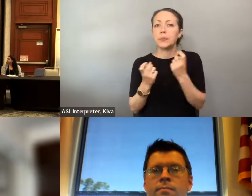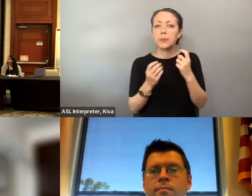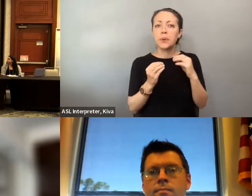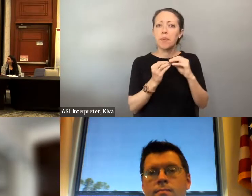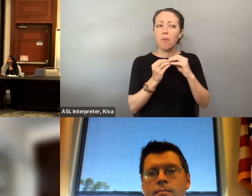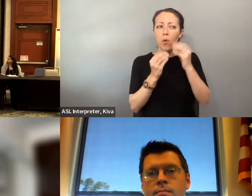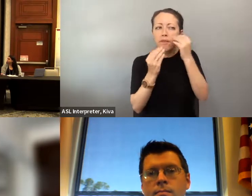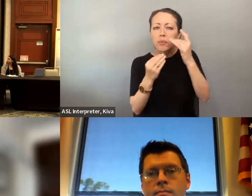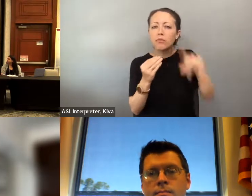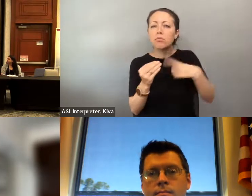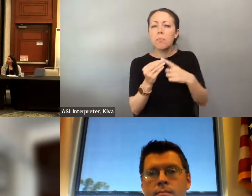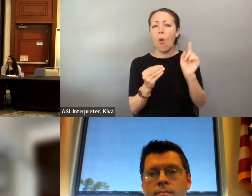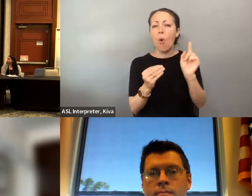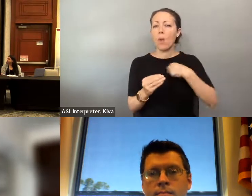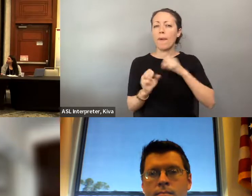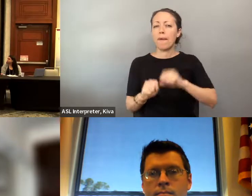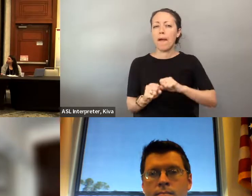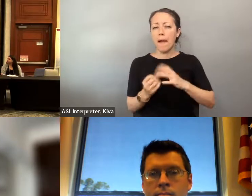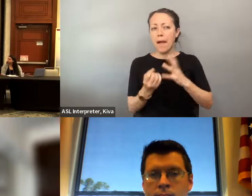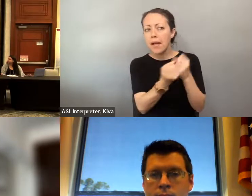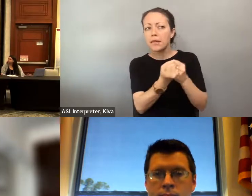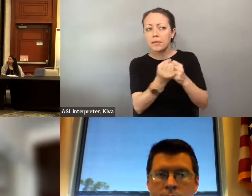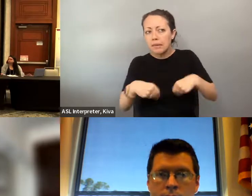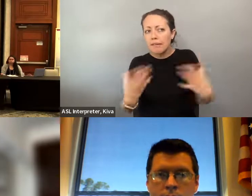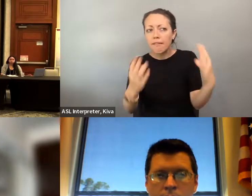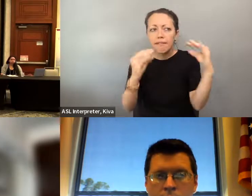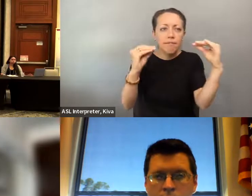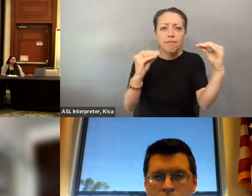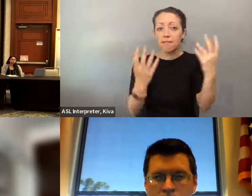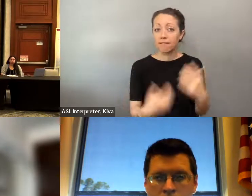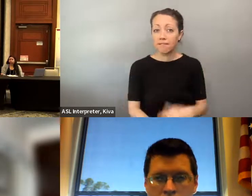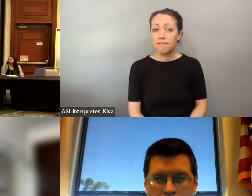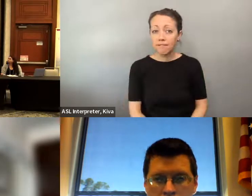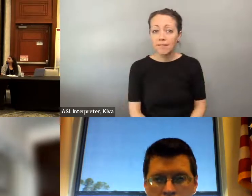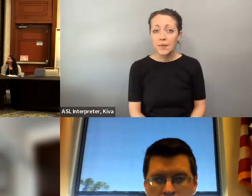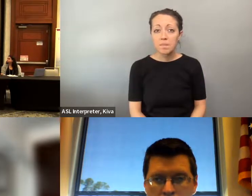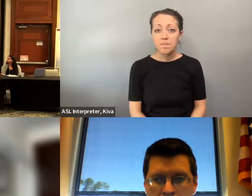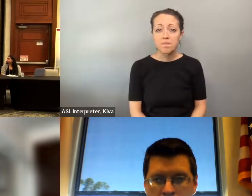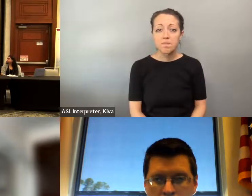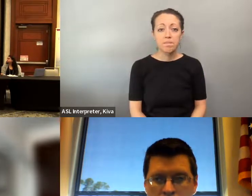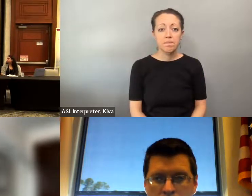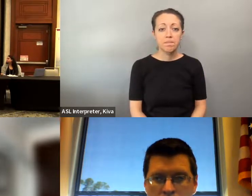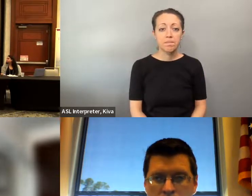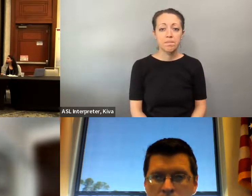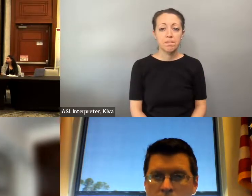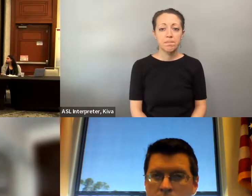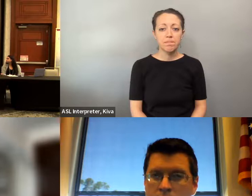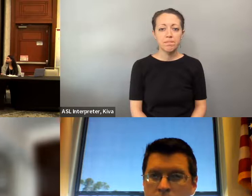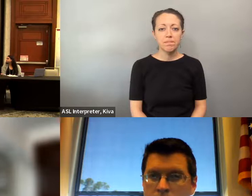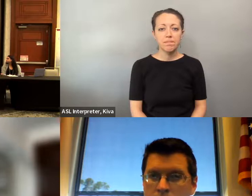more alerted to where we can give some education and guidance.